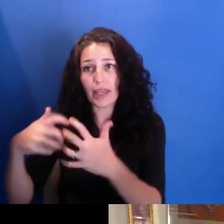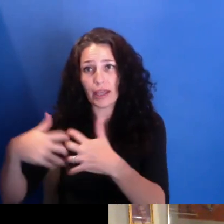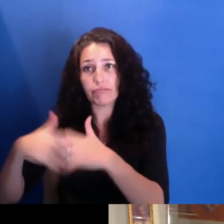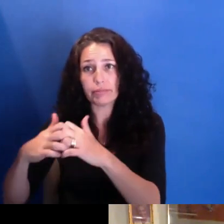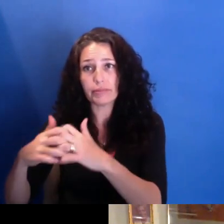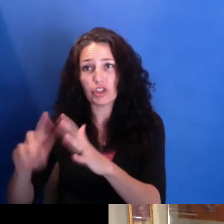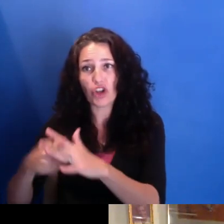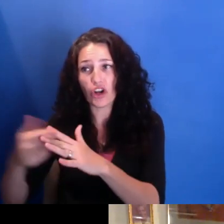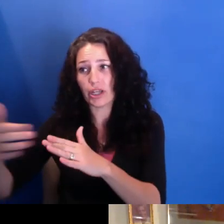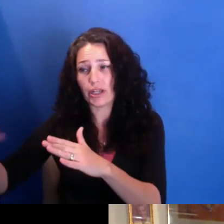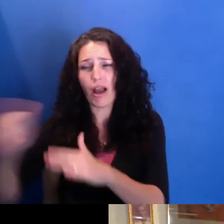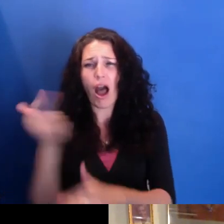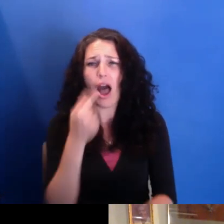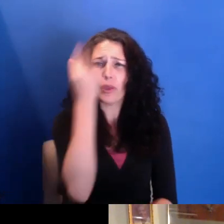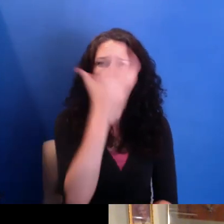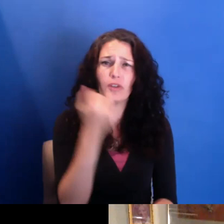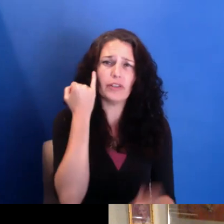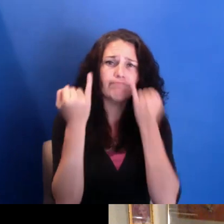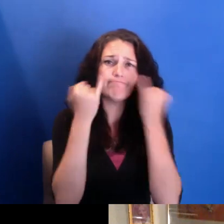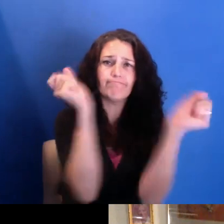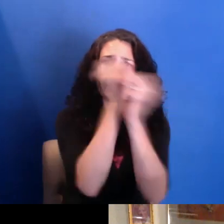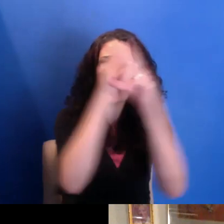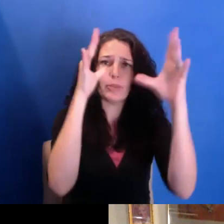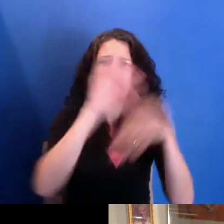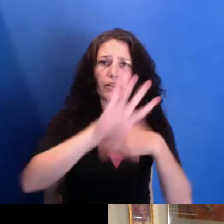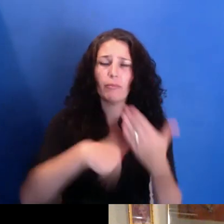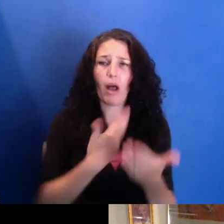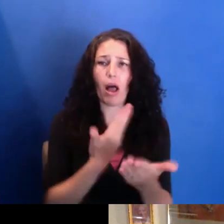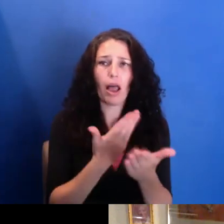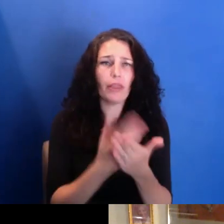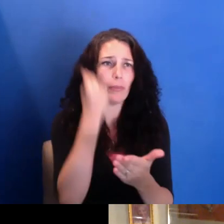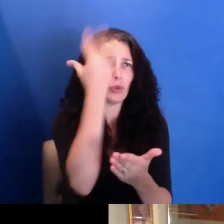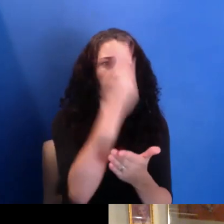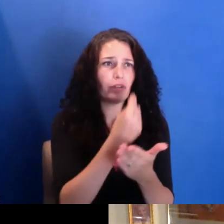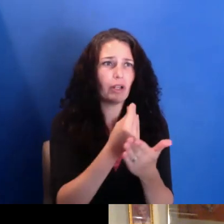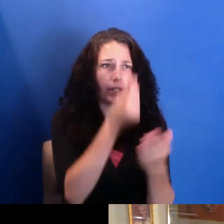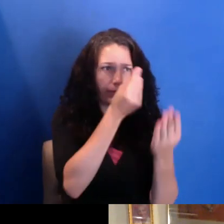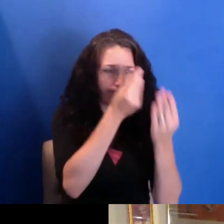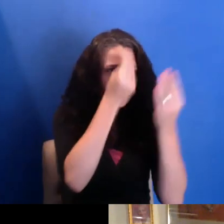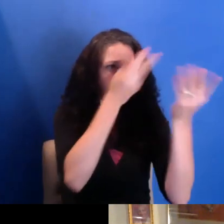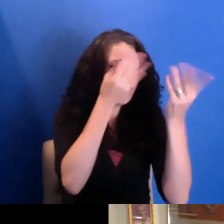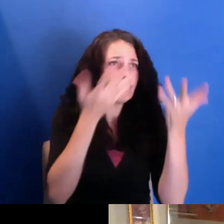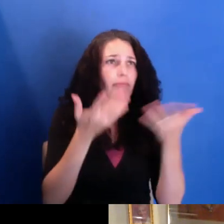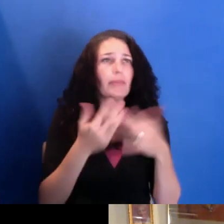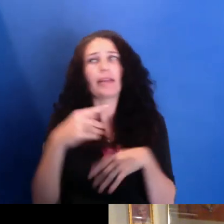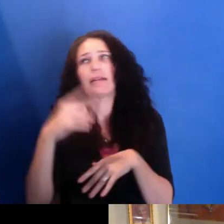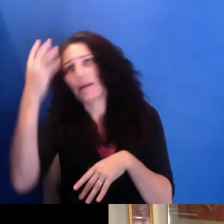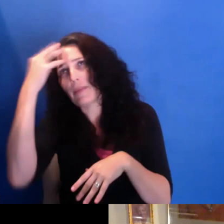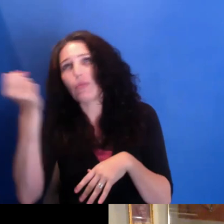comes from-- comes from such an array of material of memories, dreams, recollections.